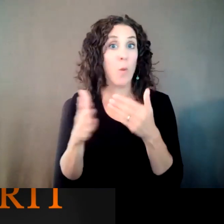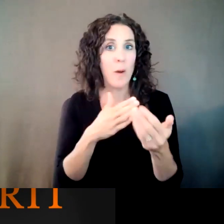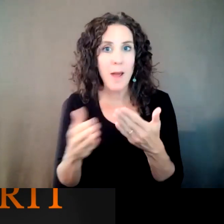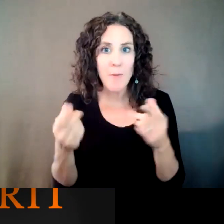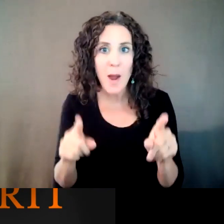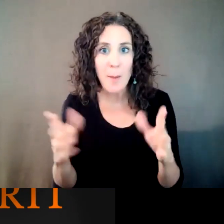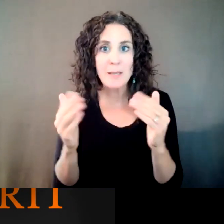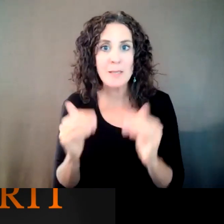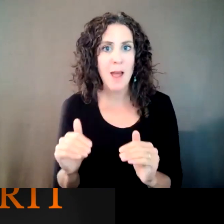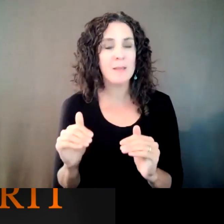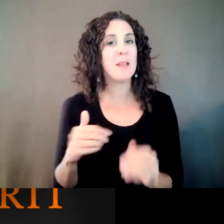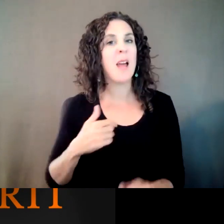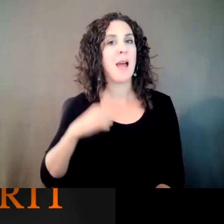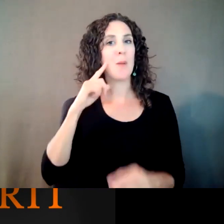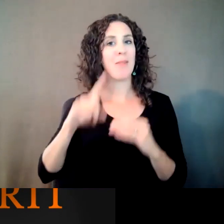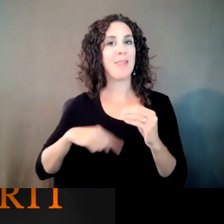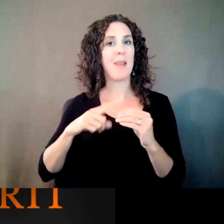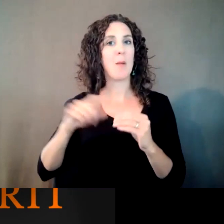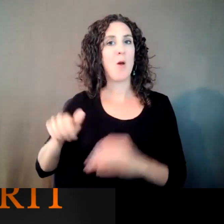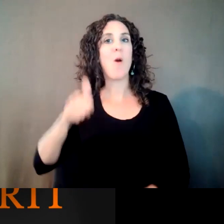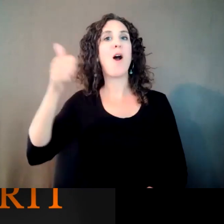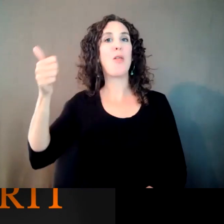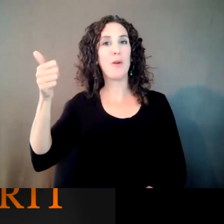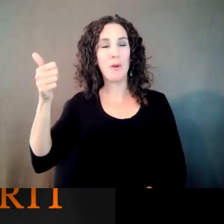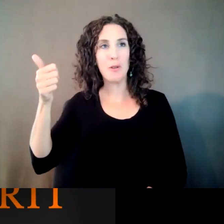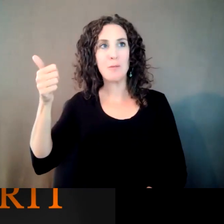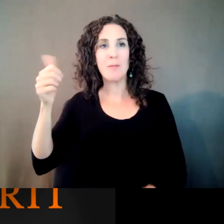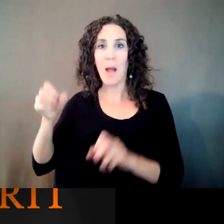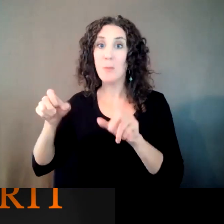starting to think now about other directions to head in that format.